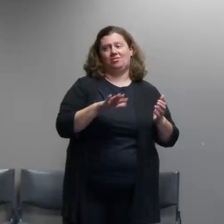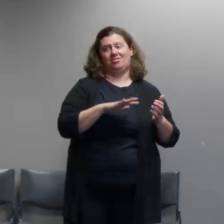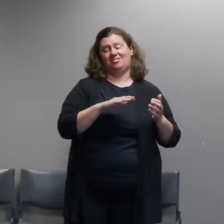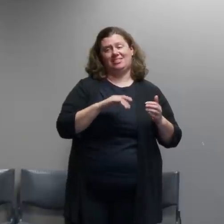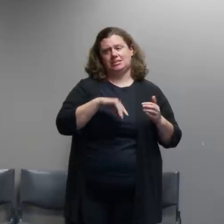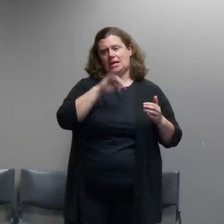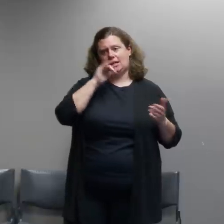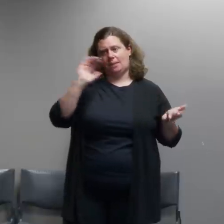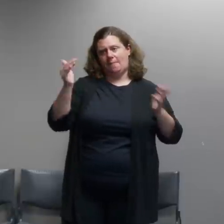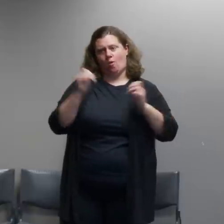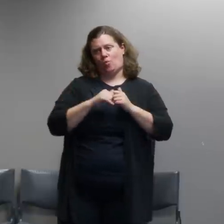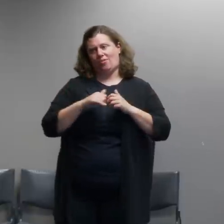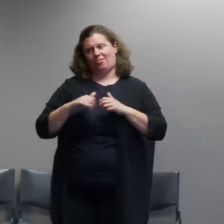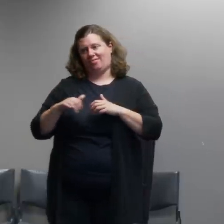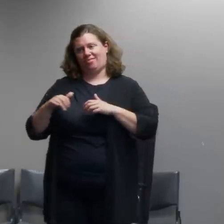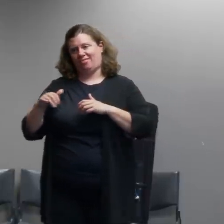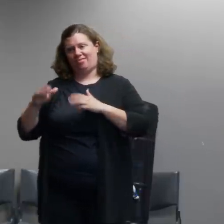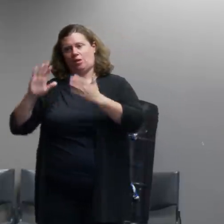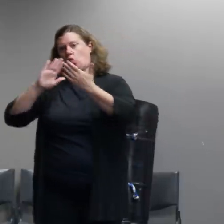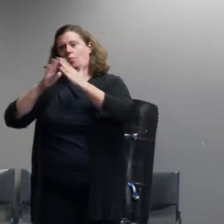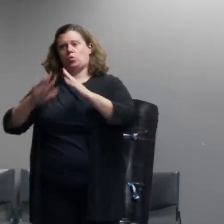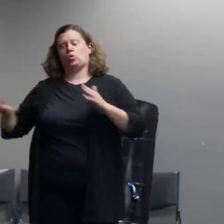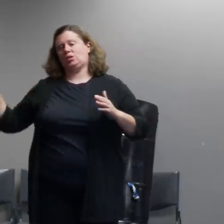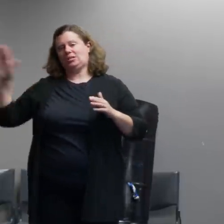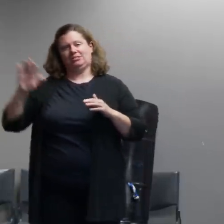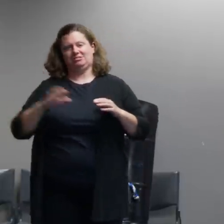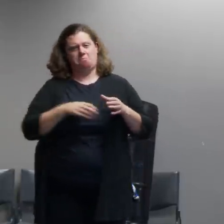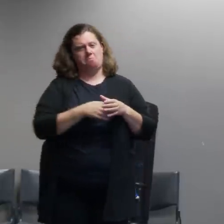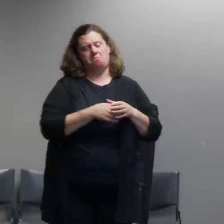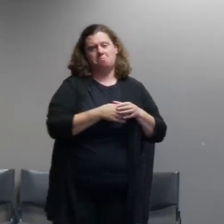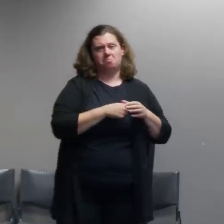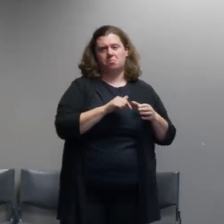last question but you were describing some very sophisticated